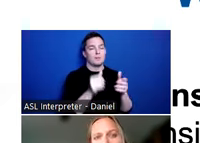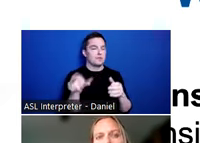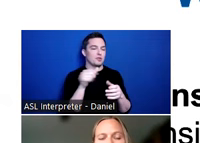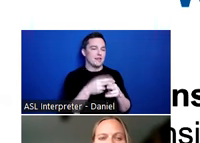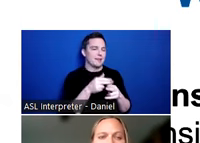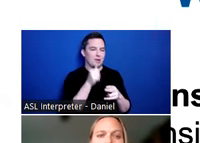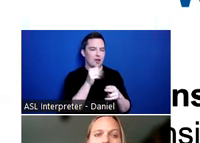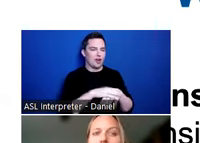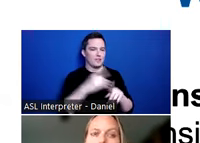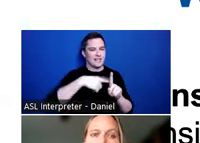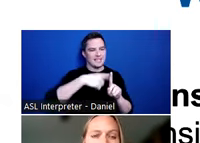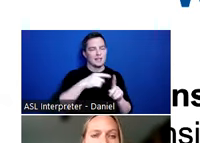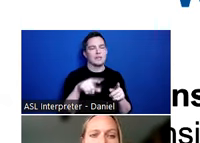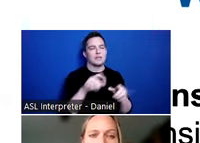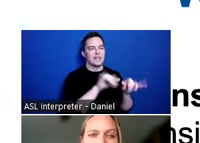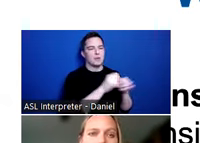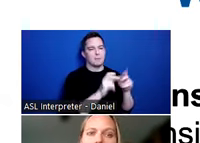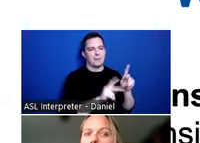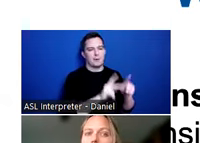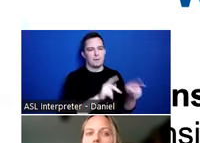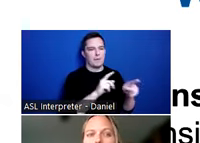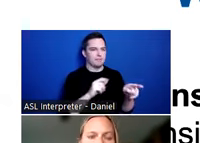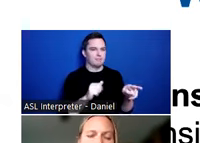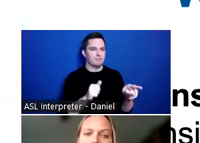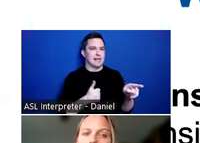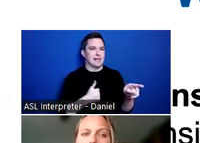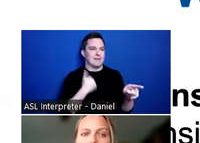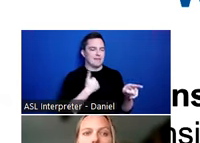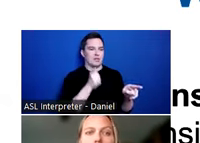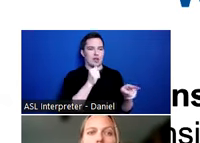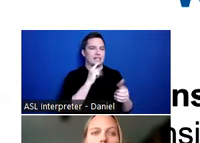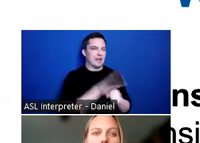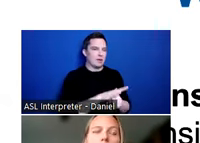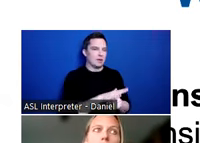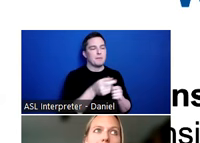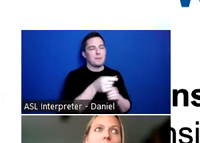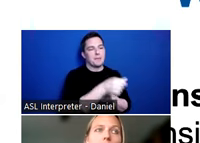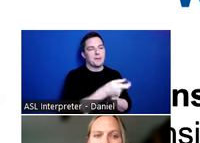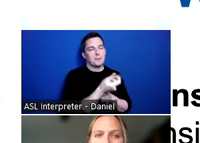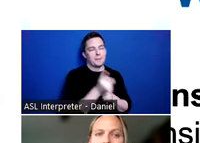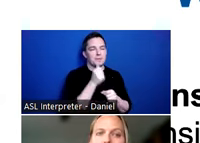in this residence but their tenancy is not guaranteed. Maybe they’re paying a little bit of money but there’s not a lease with their name on it that